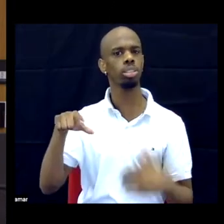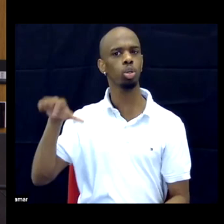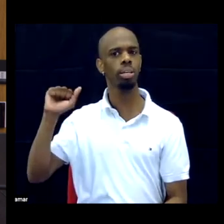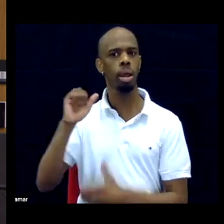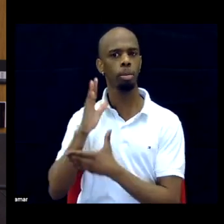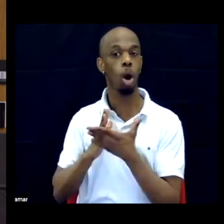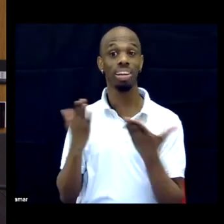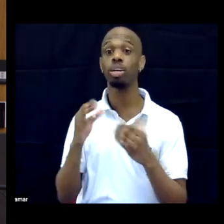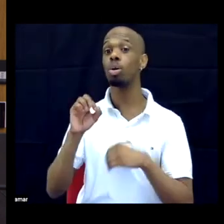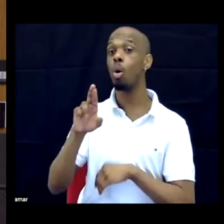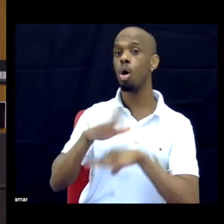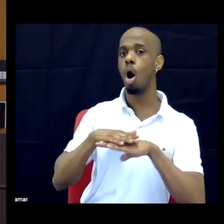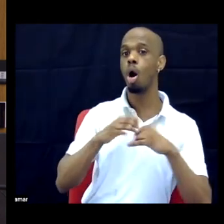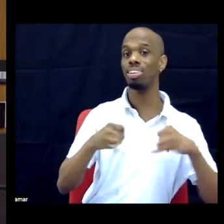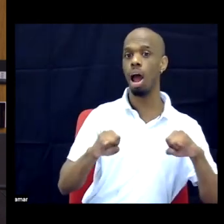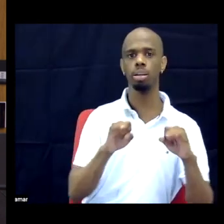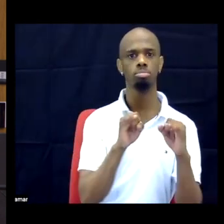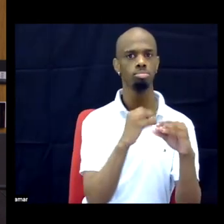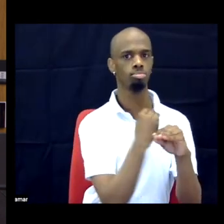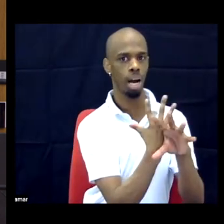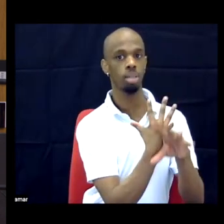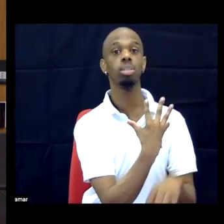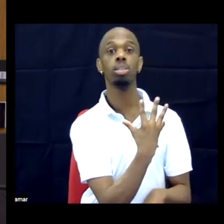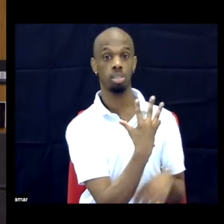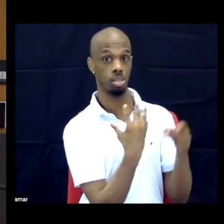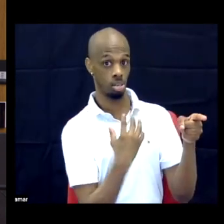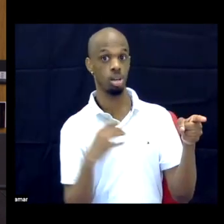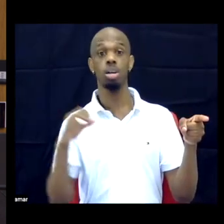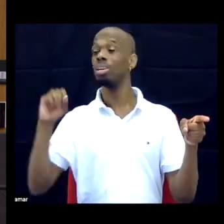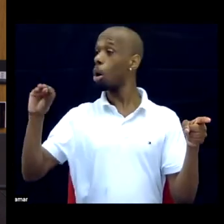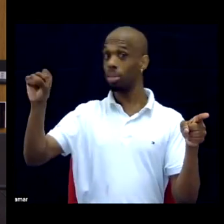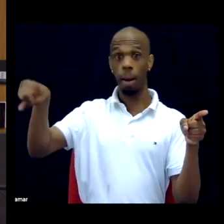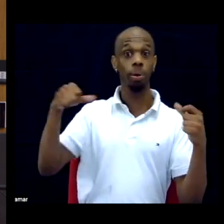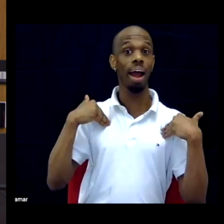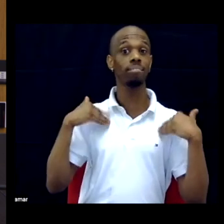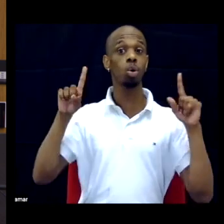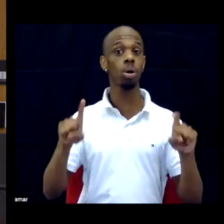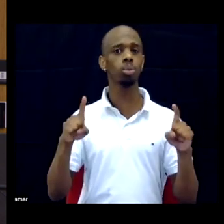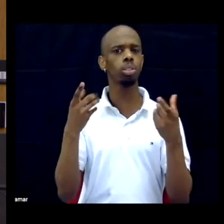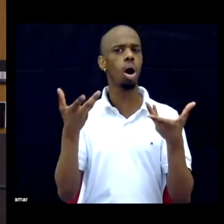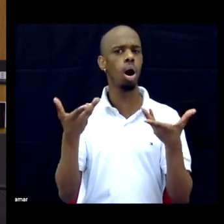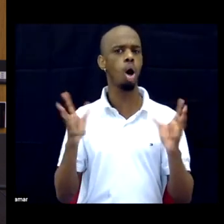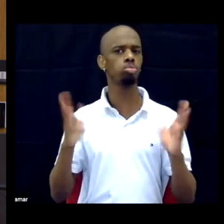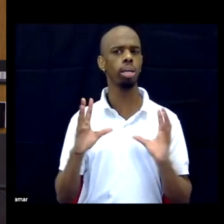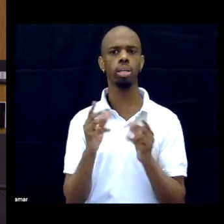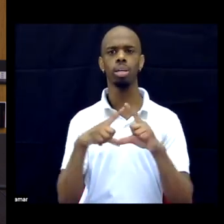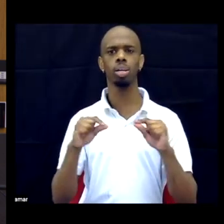We have questions from the room. We've passed out cards. And Erin will collect.